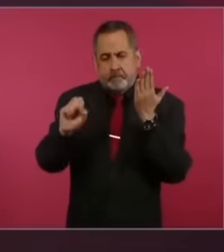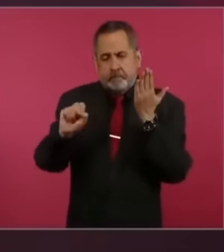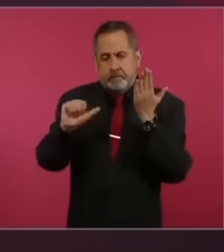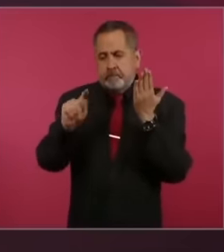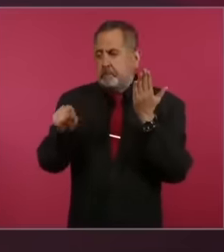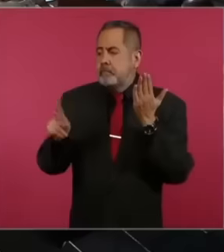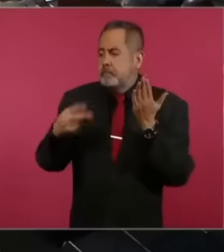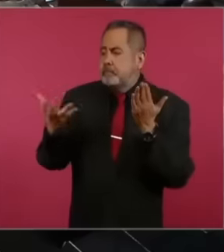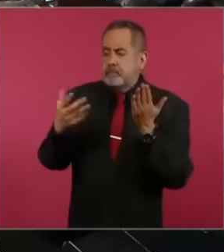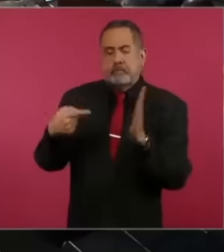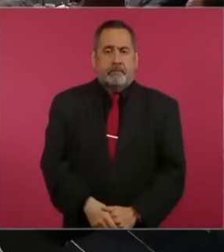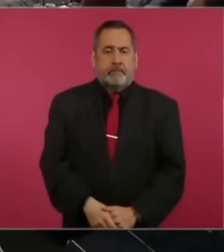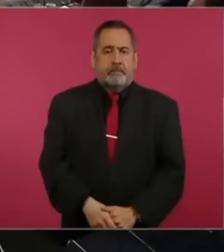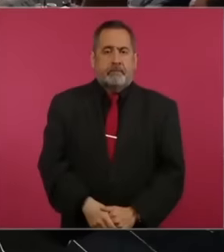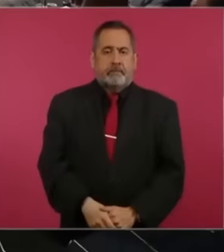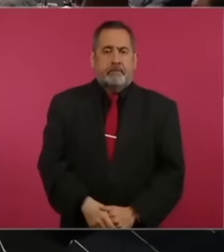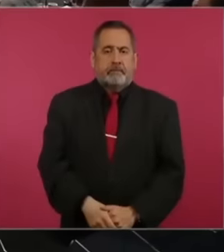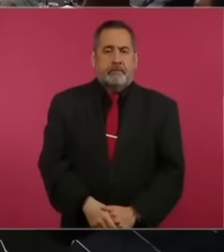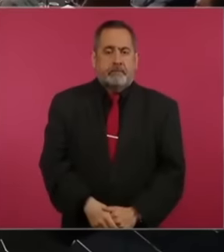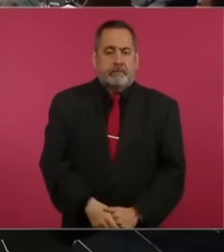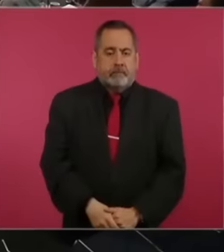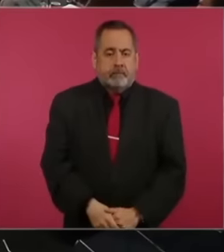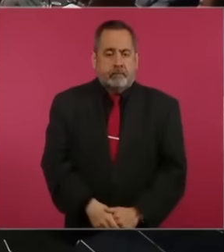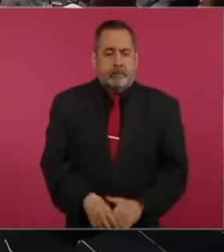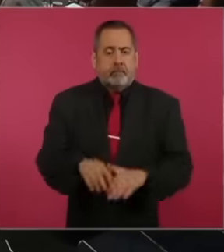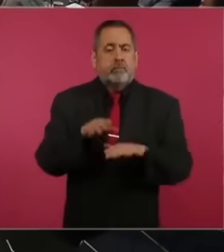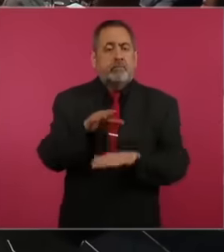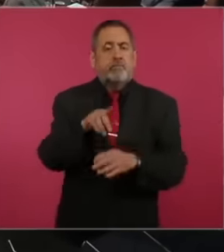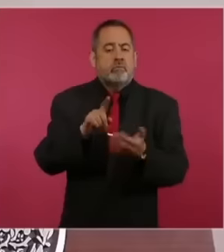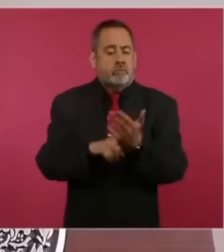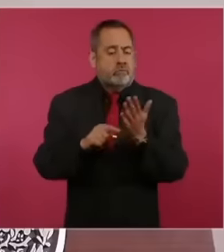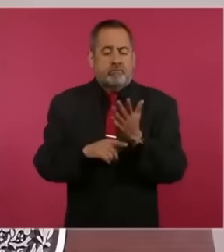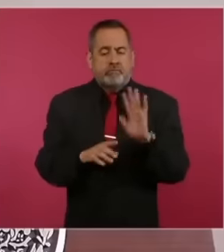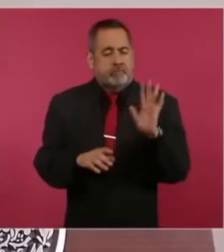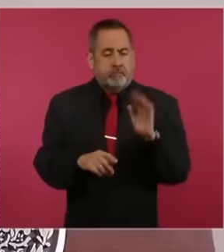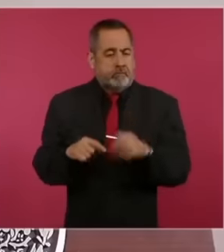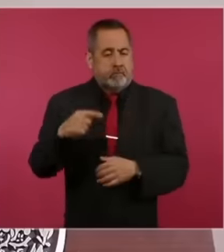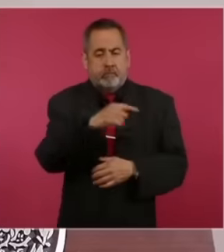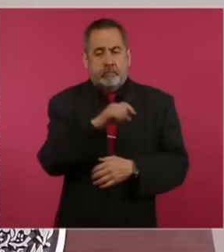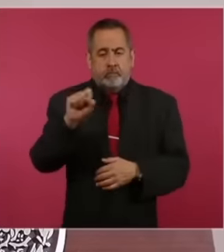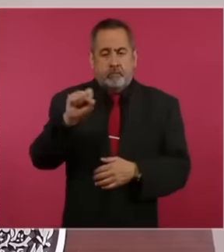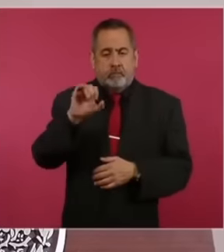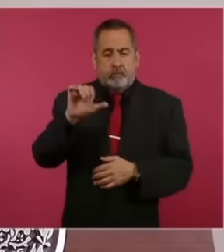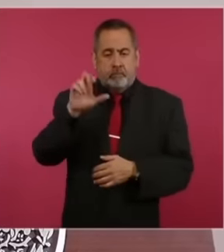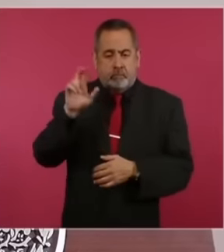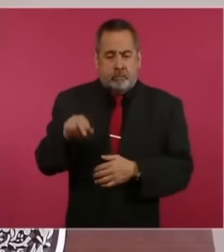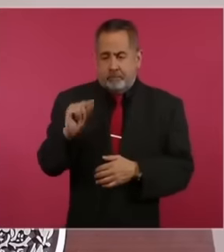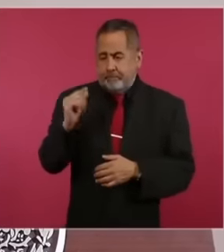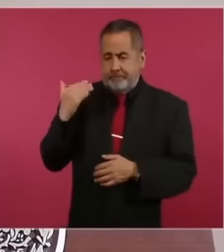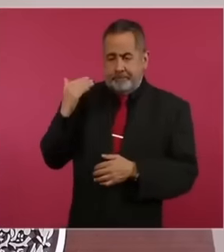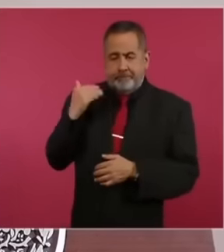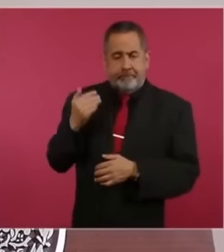administrative matters regarding consolidation, the court already ruled in the last three appeals